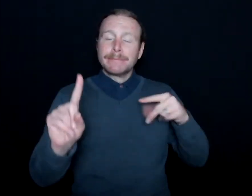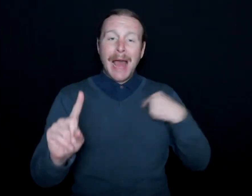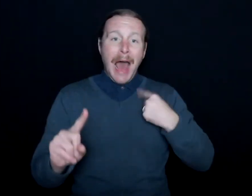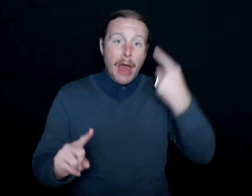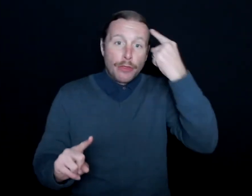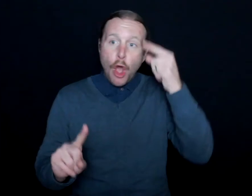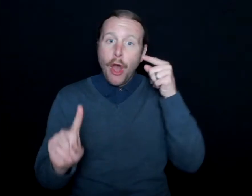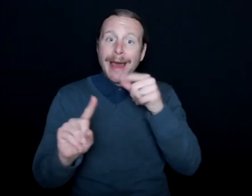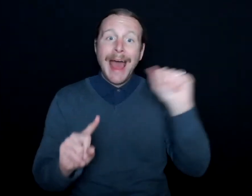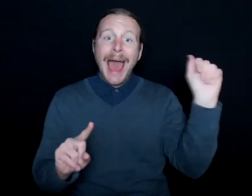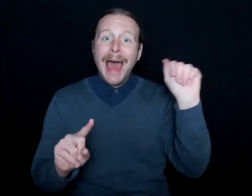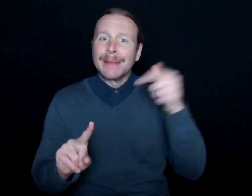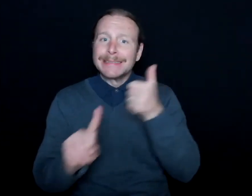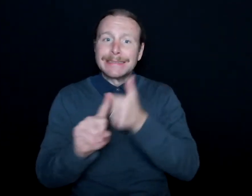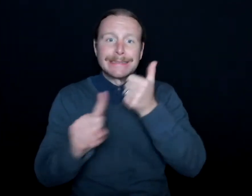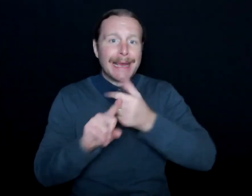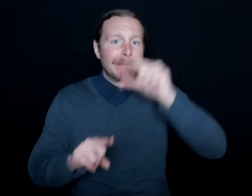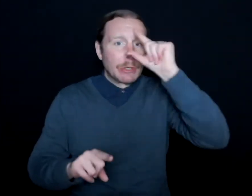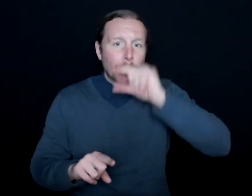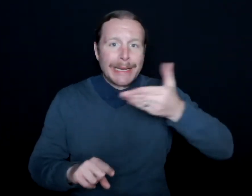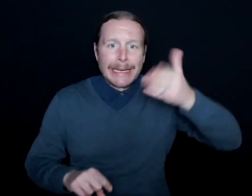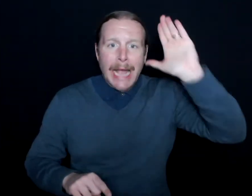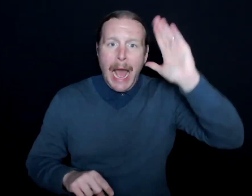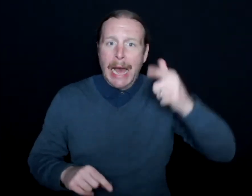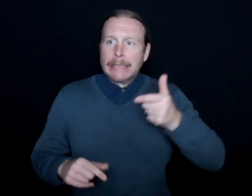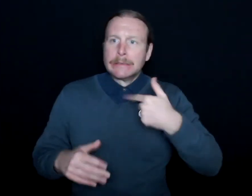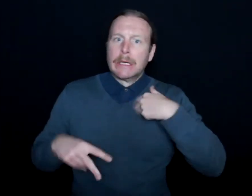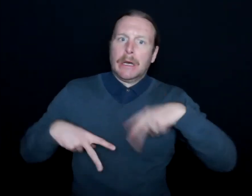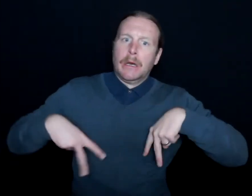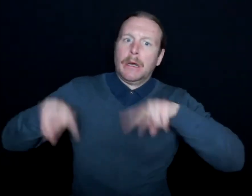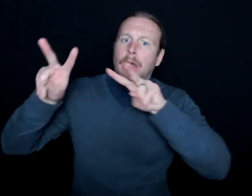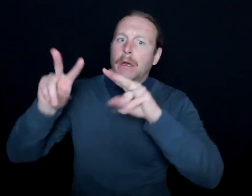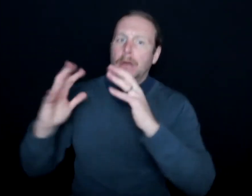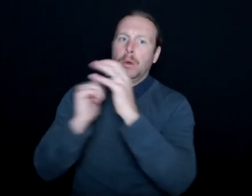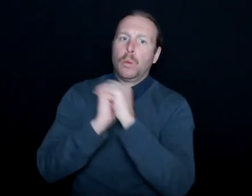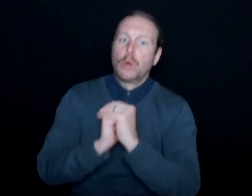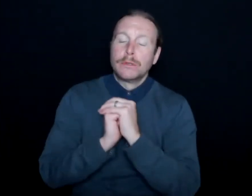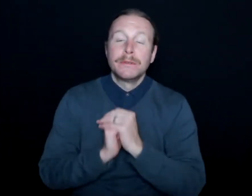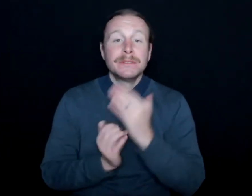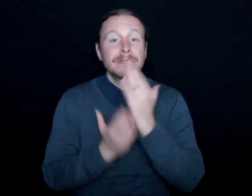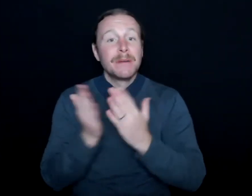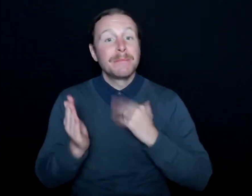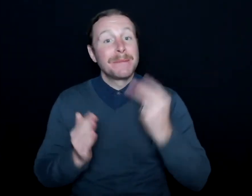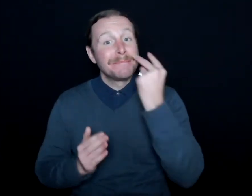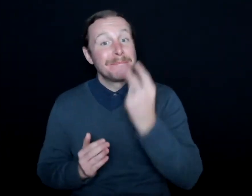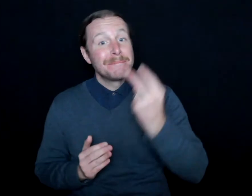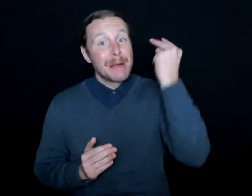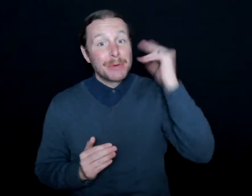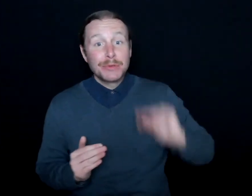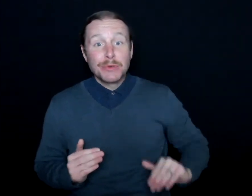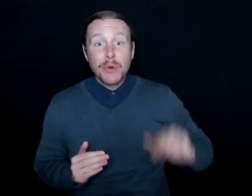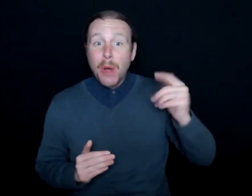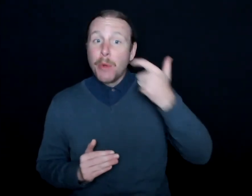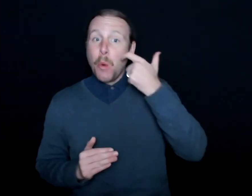were on Earth and that could do no wrong. And some of my cherished memories growing up are watching games.